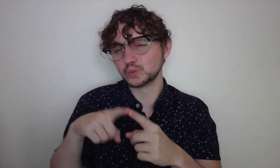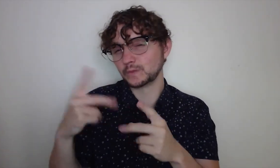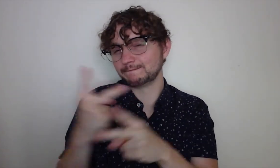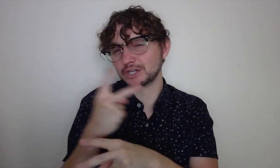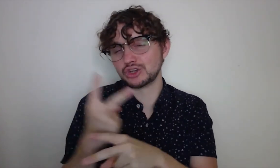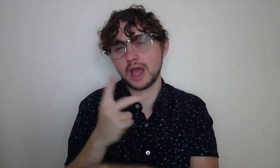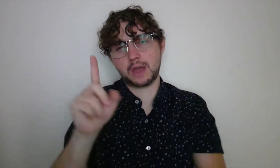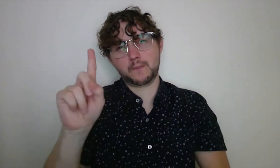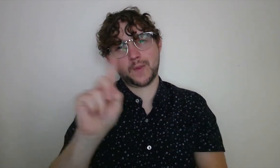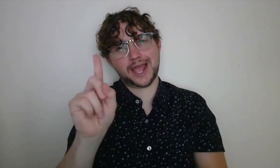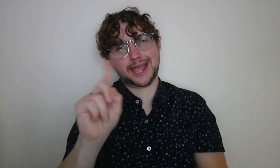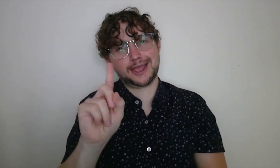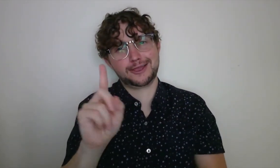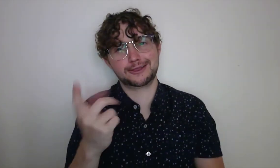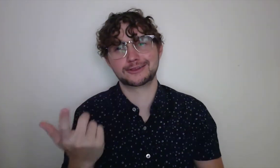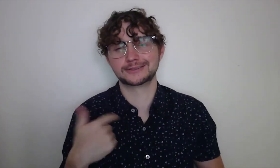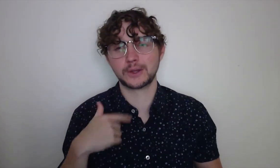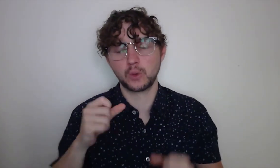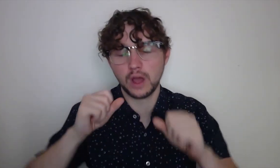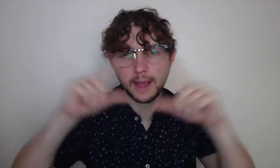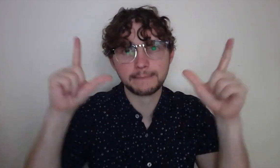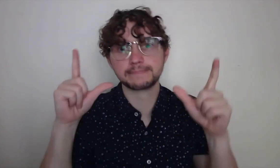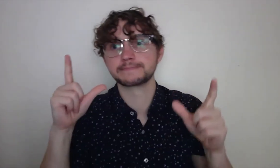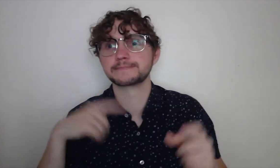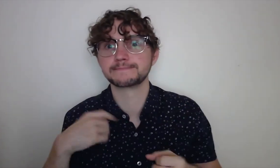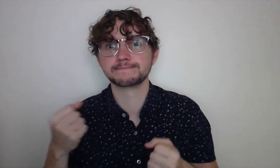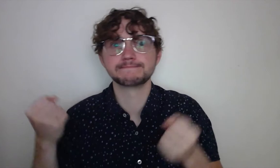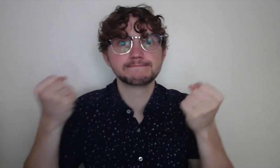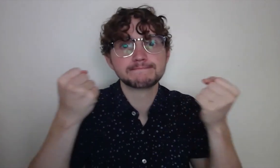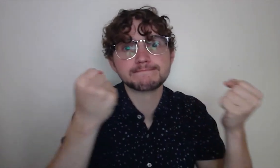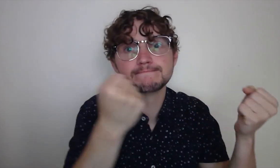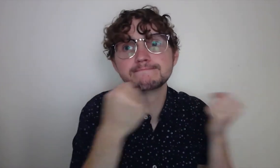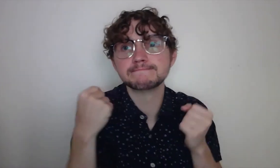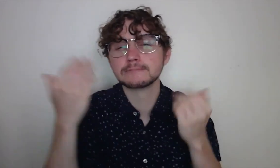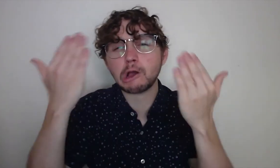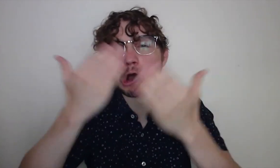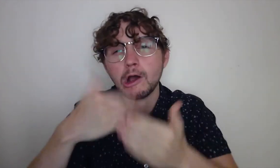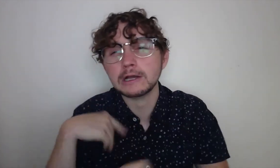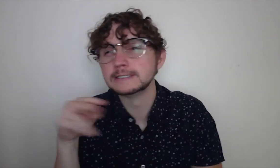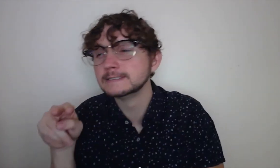to capture the sunrise and at the same time I had to decide on a location